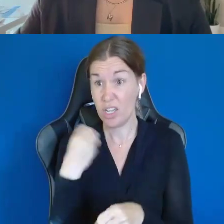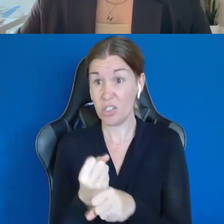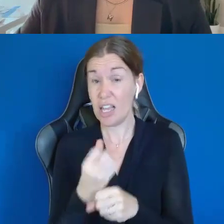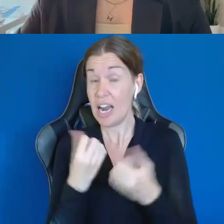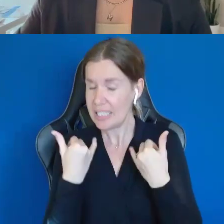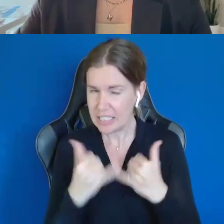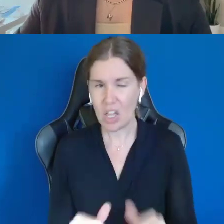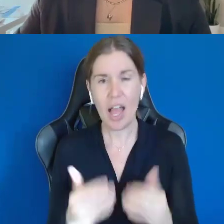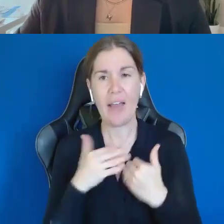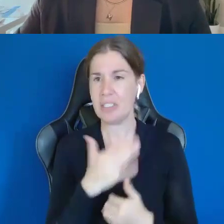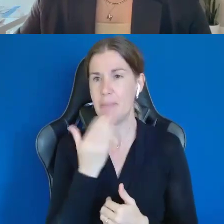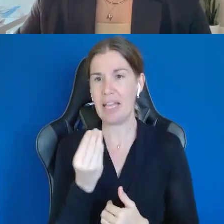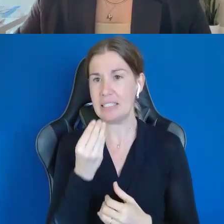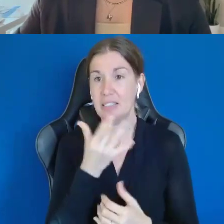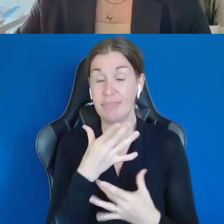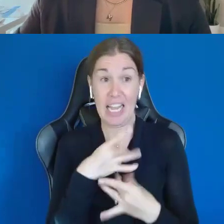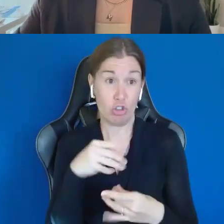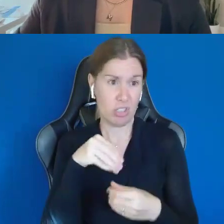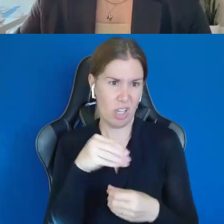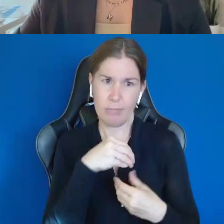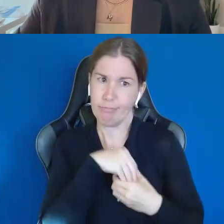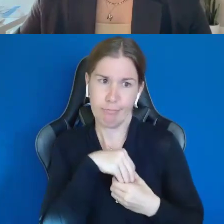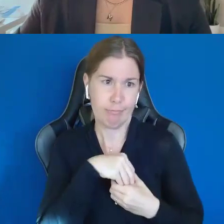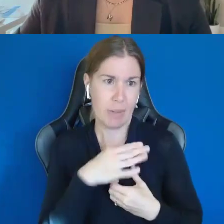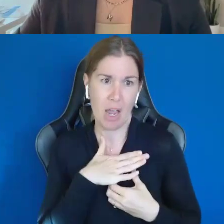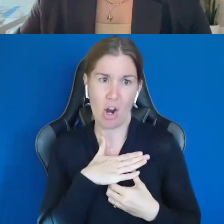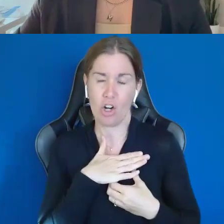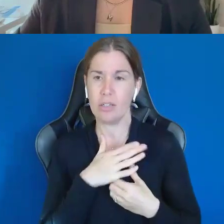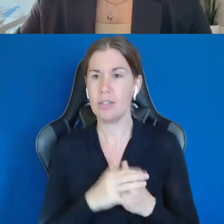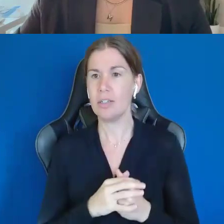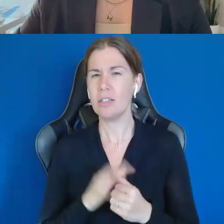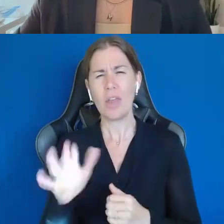So, yeah, that's how the Guardian Advocacy kind of affects us with the business day to day.